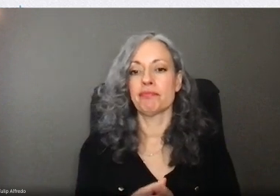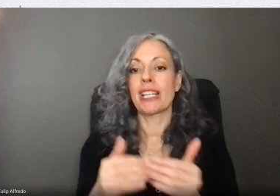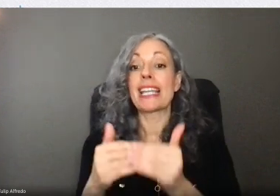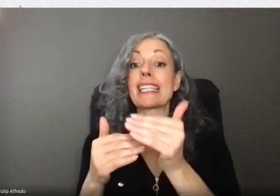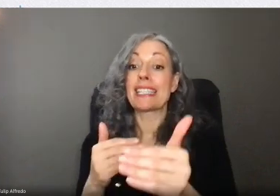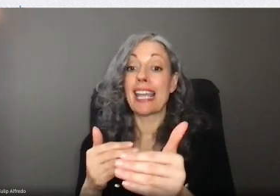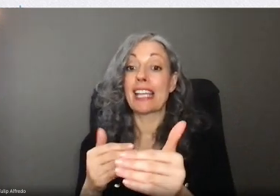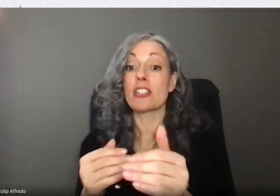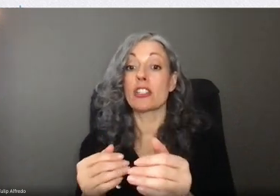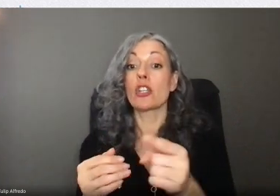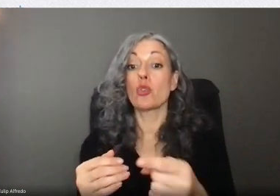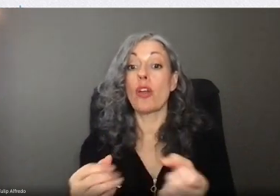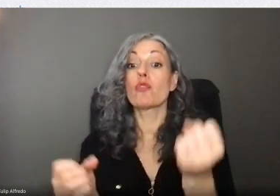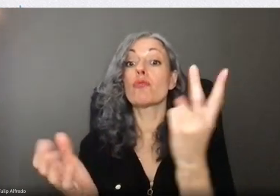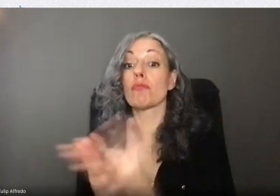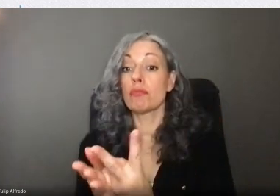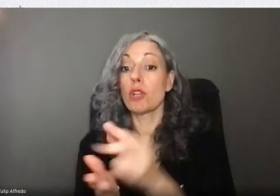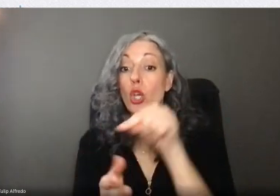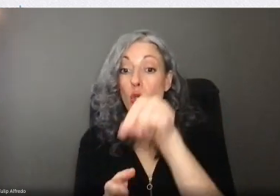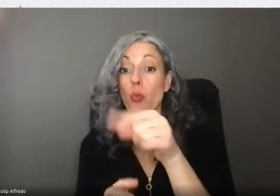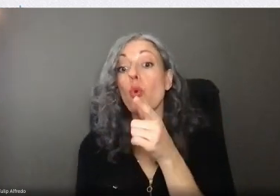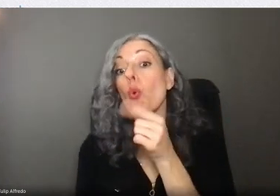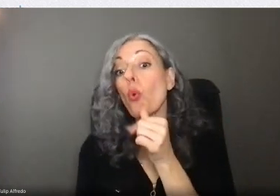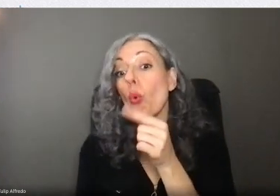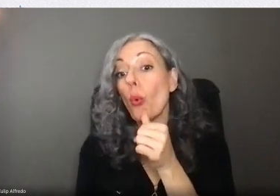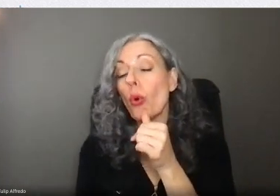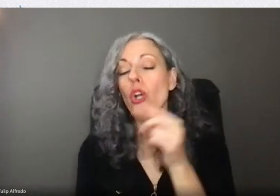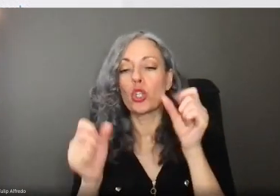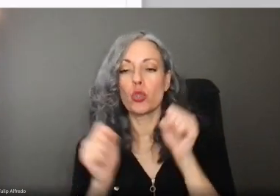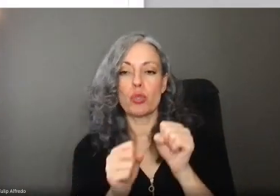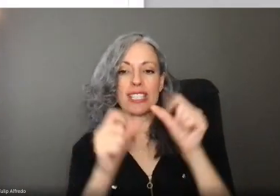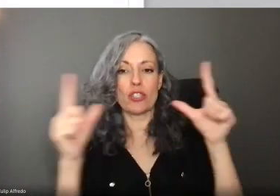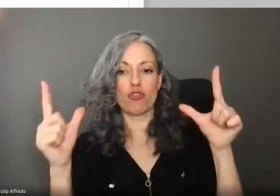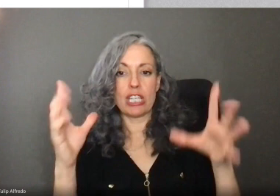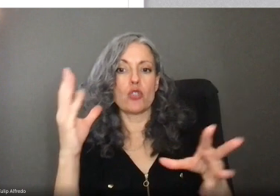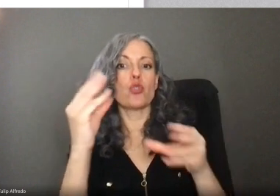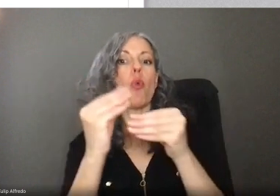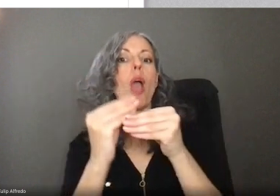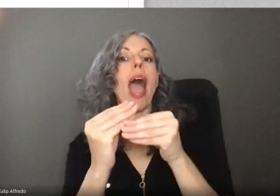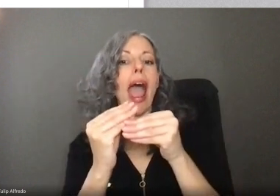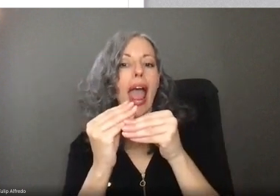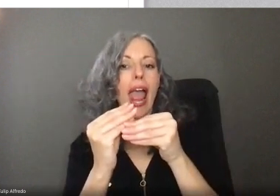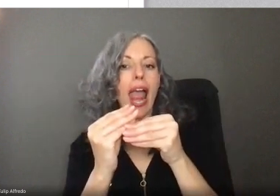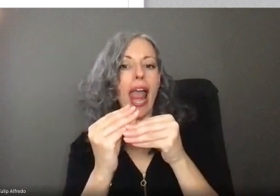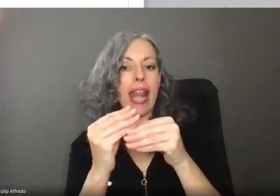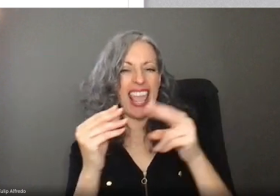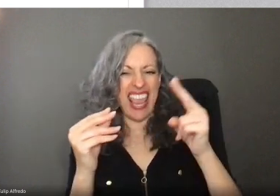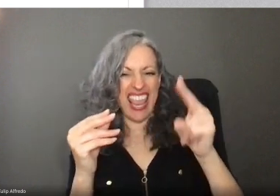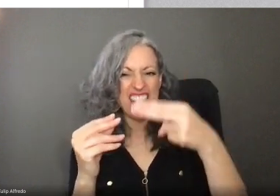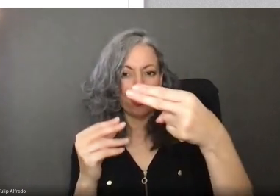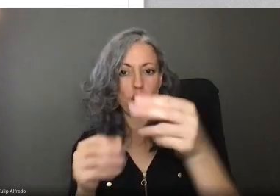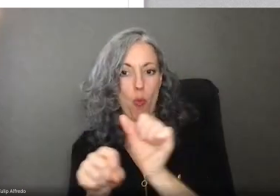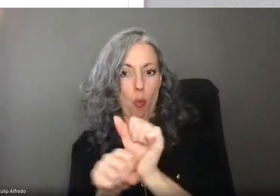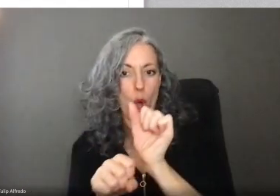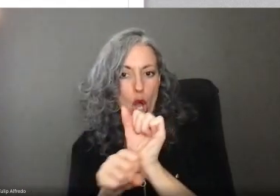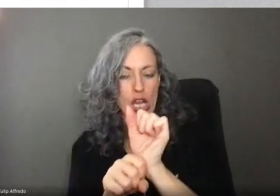Next, you'll need to verify your identity. There will be a screen that asks you to add an employer that you've worked for during a specific time frame.